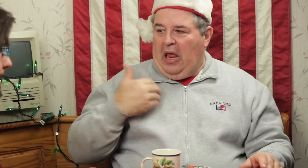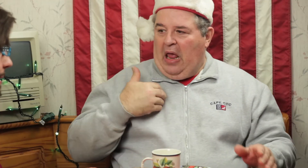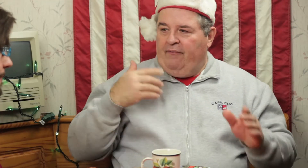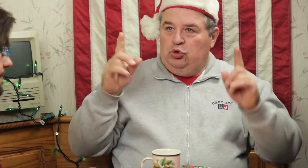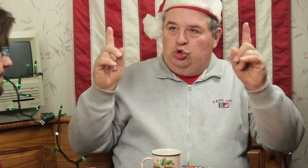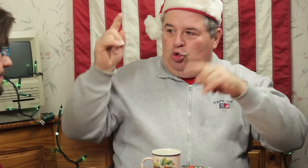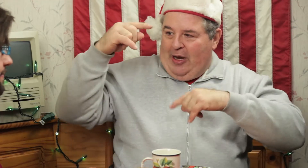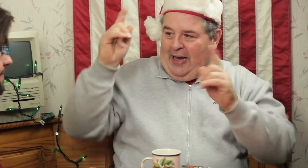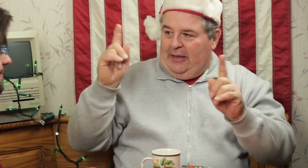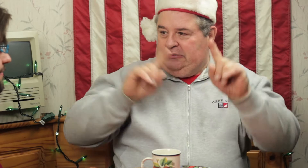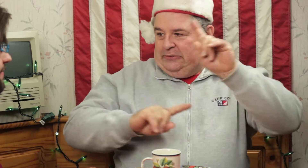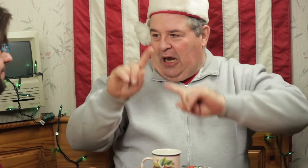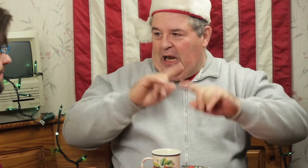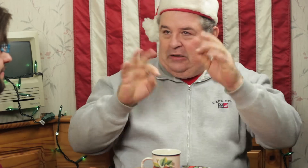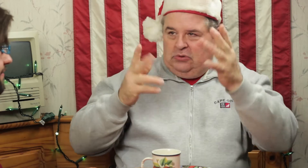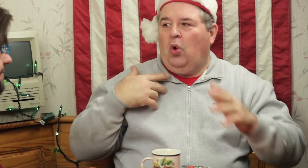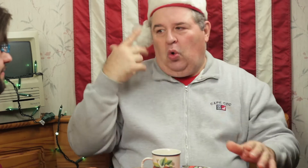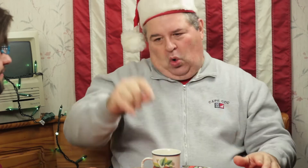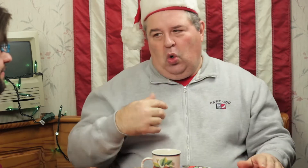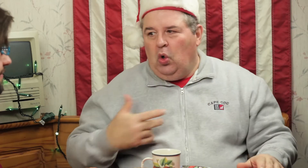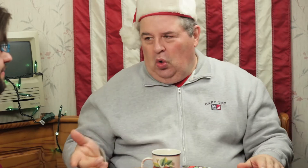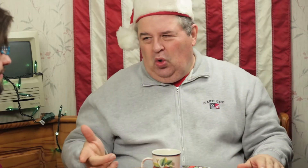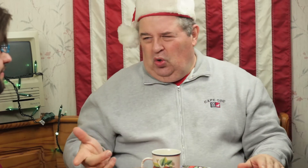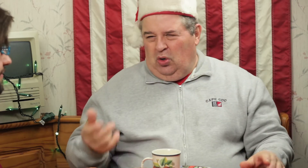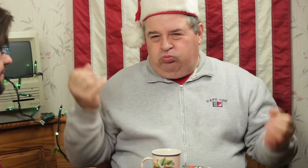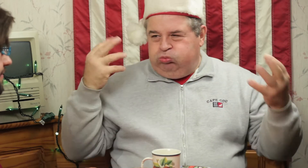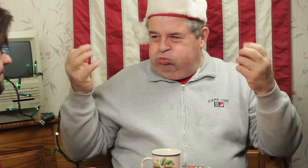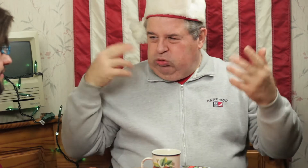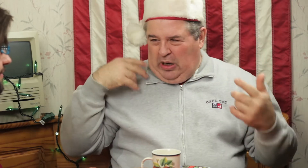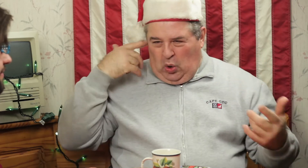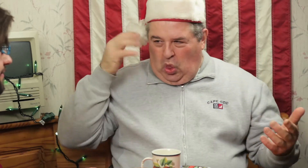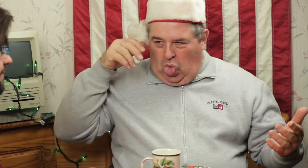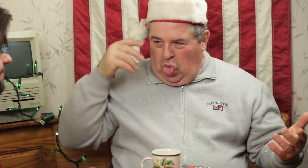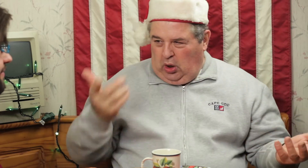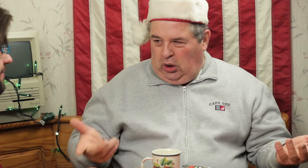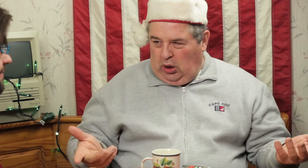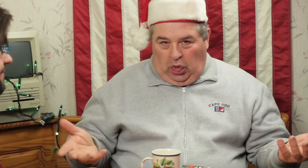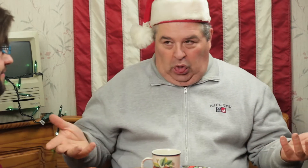If they have a screen with signing, I'd go. Noise booming, I can't hear.